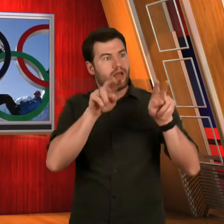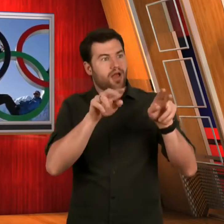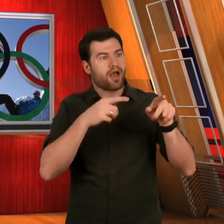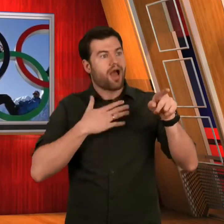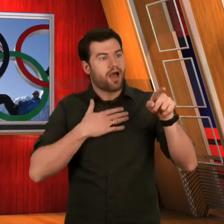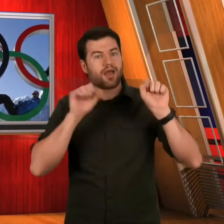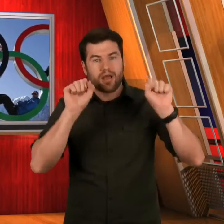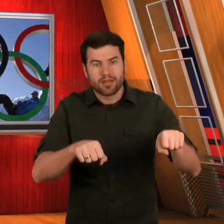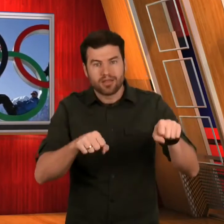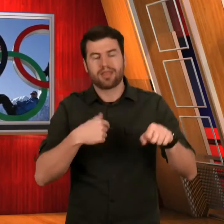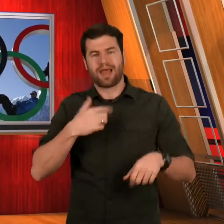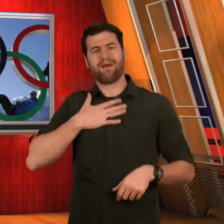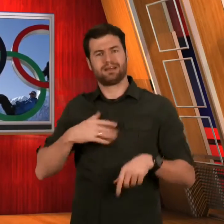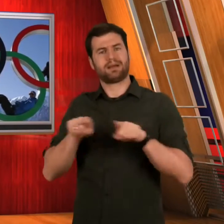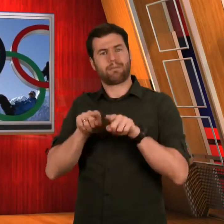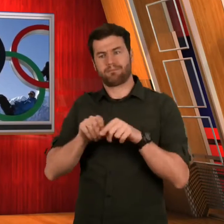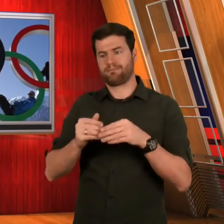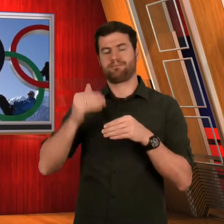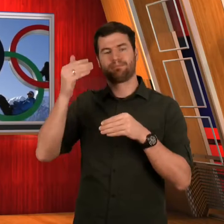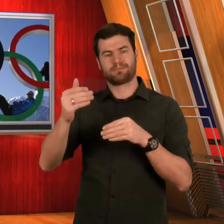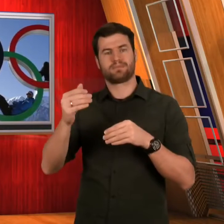alpine skiing.